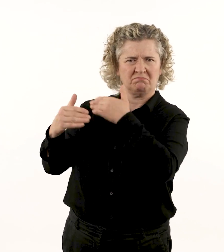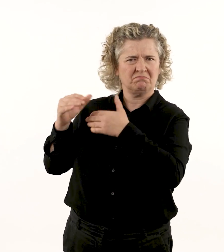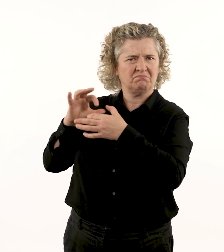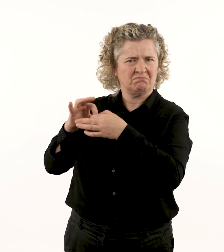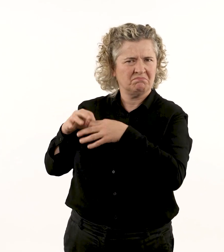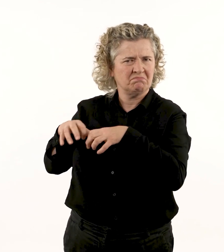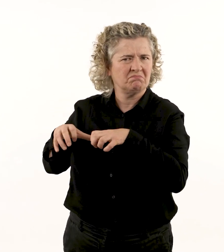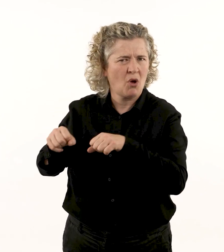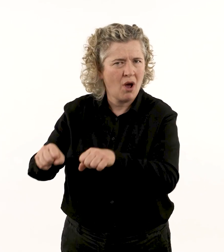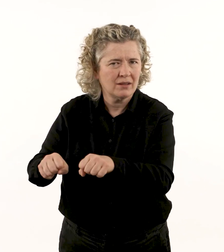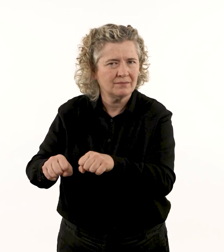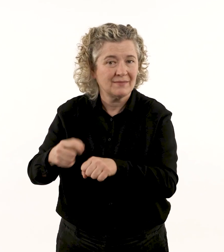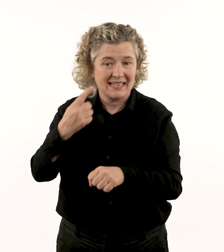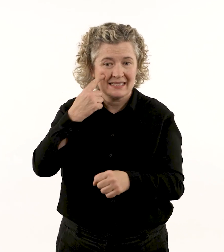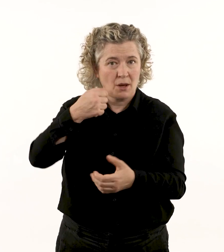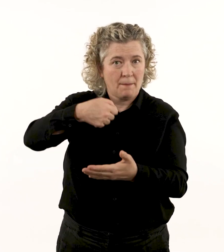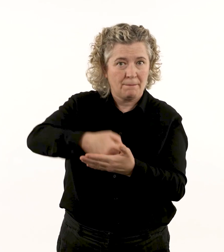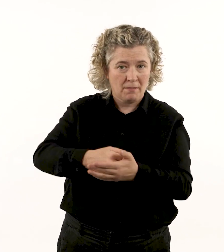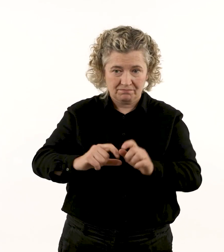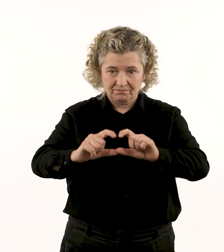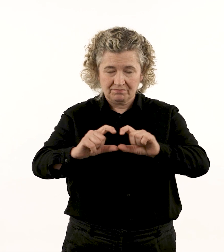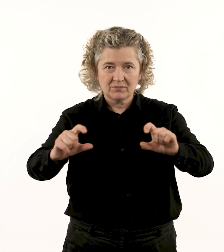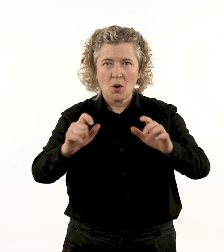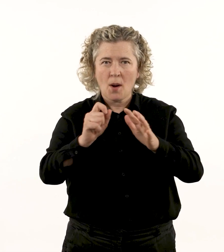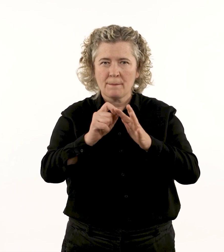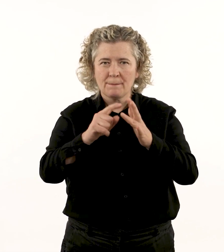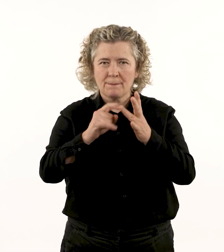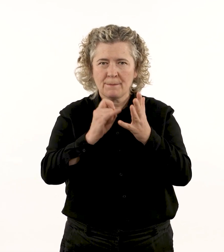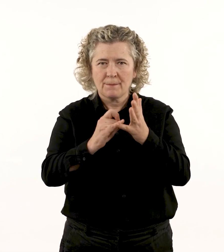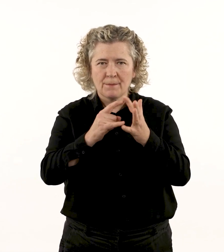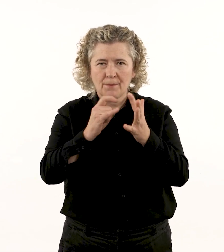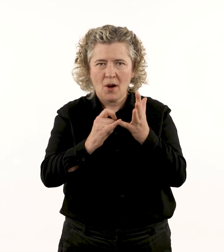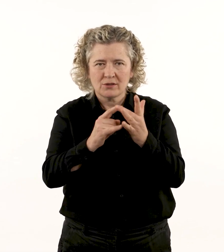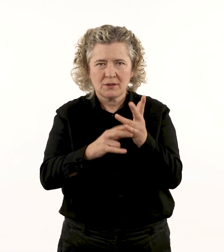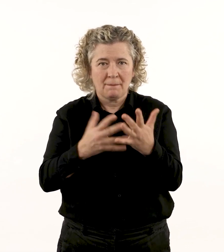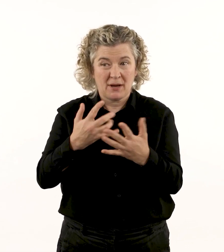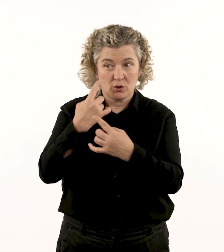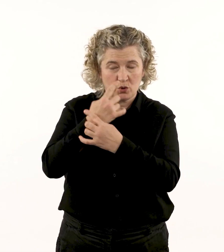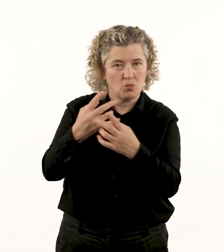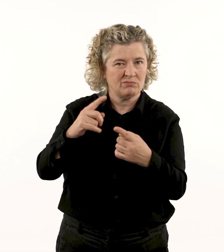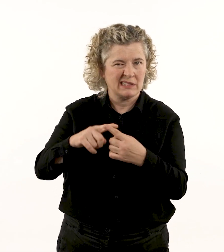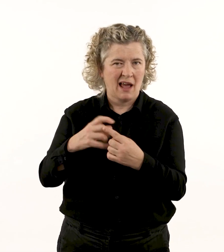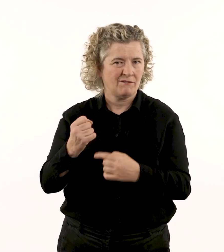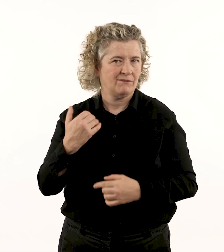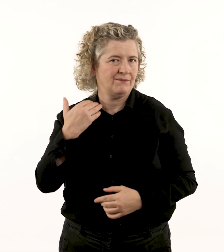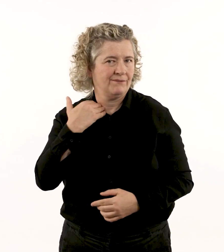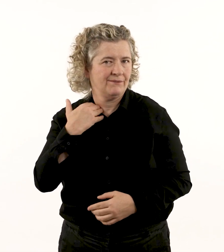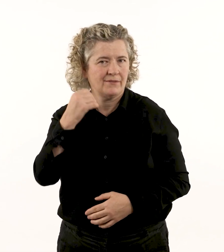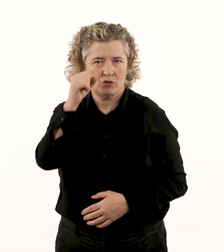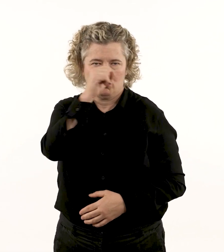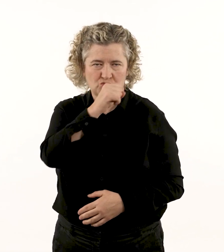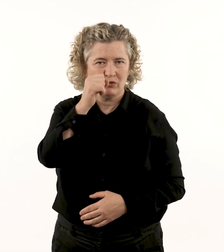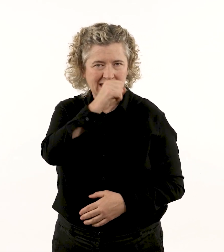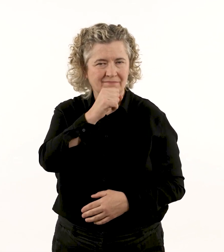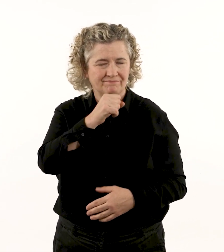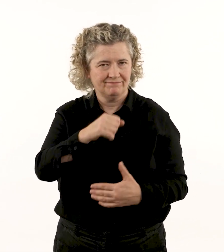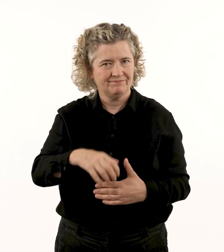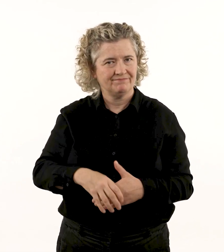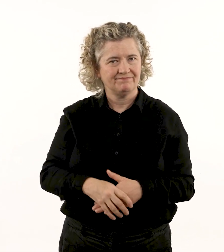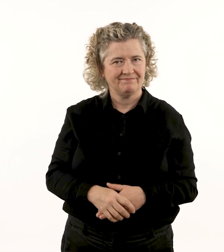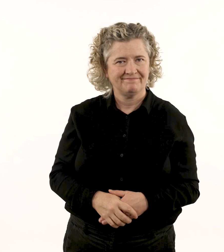The scent of colonisation is still strong, Ross suggests: ‘Possession is a perfume of greed.’